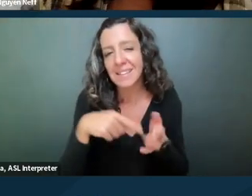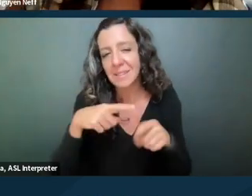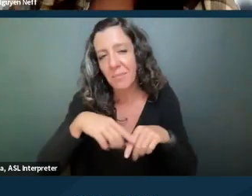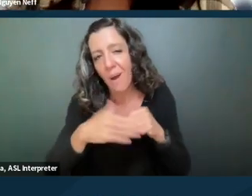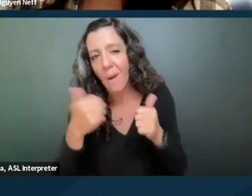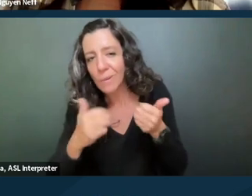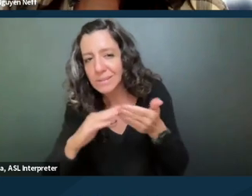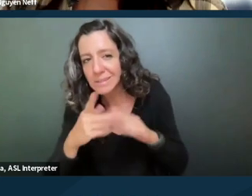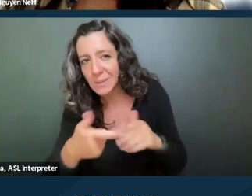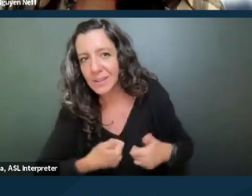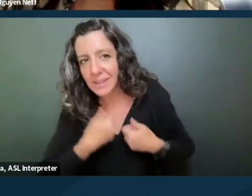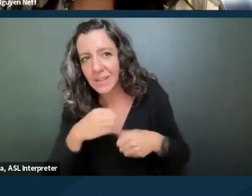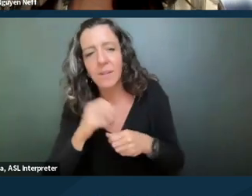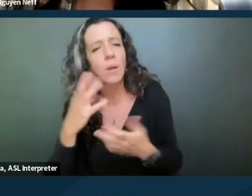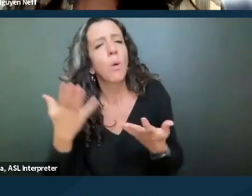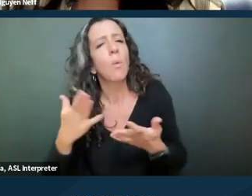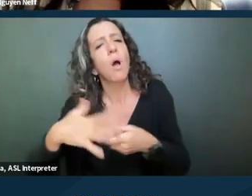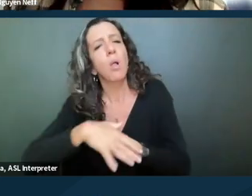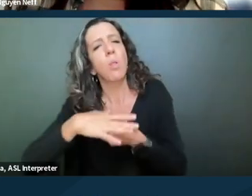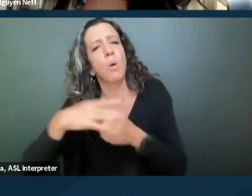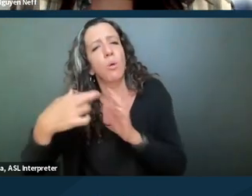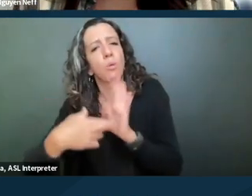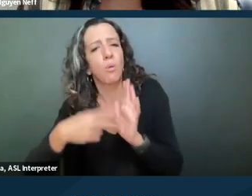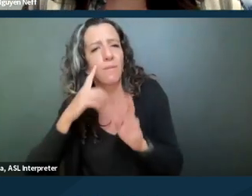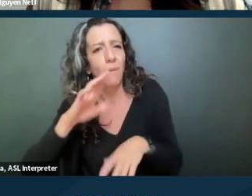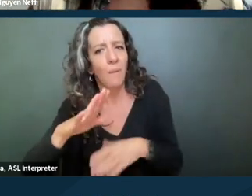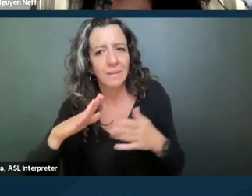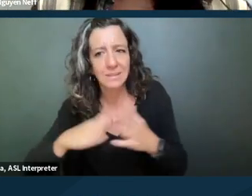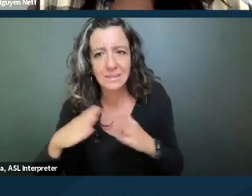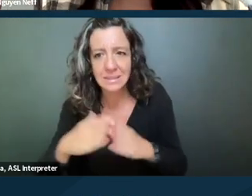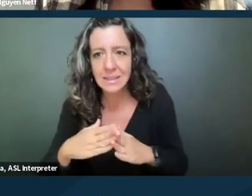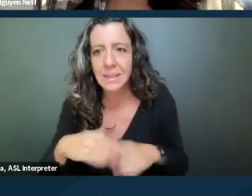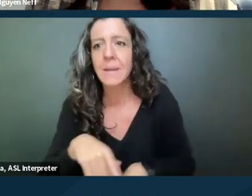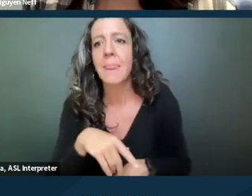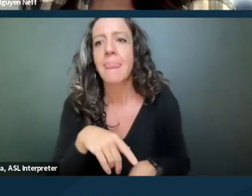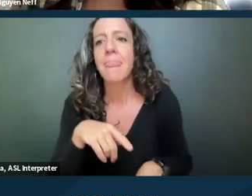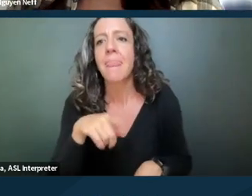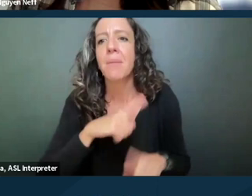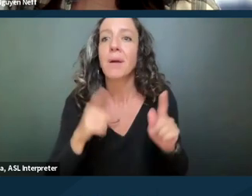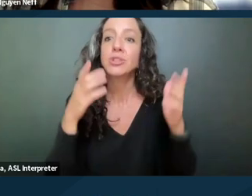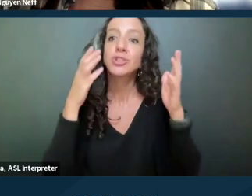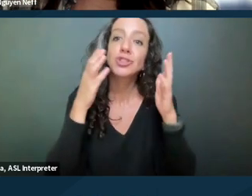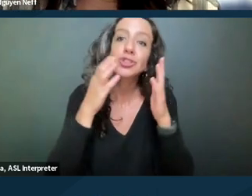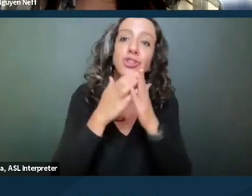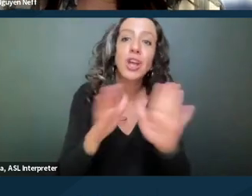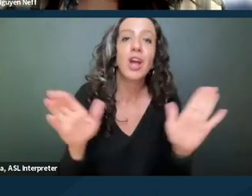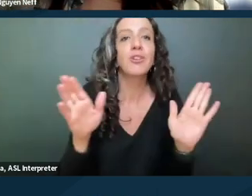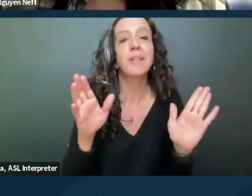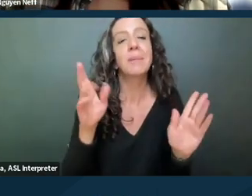and what the local ordinance for your city are, but generally you people have a minimum of three days